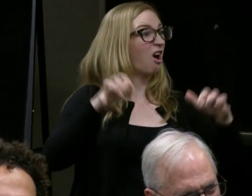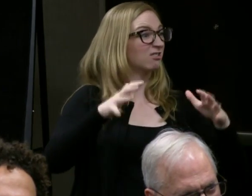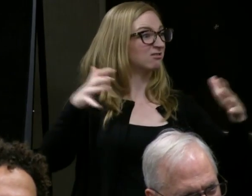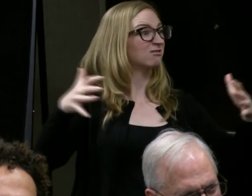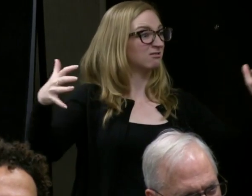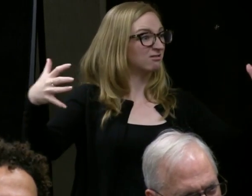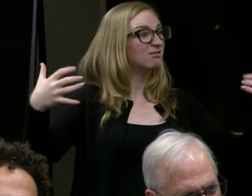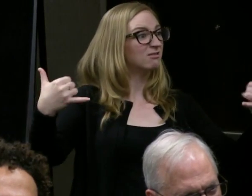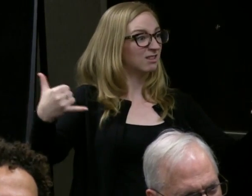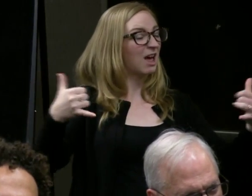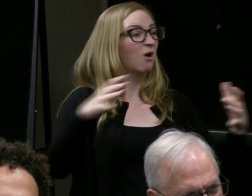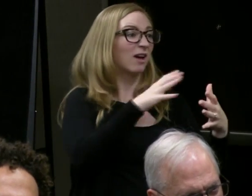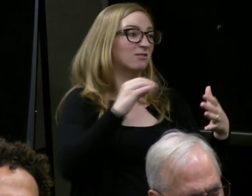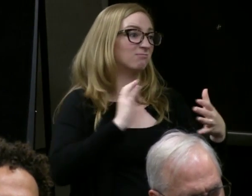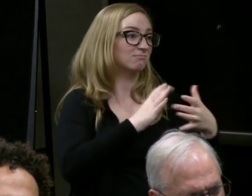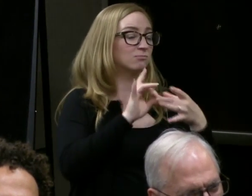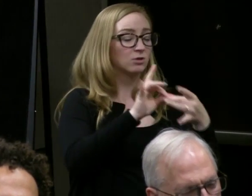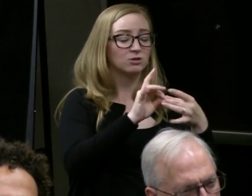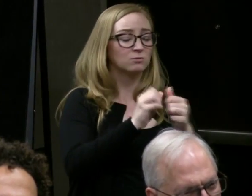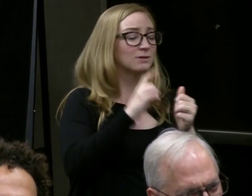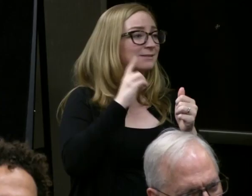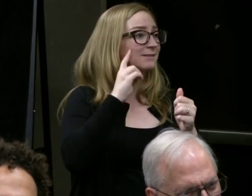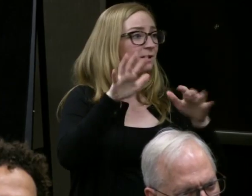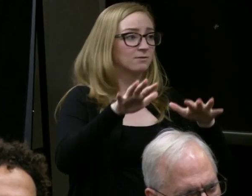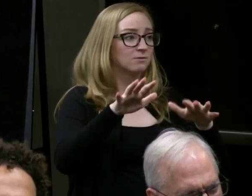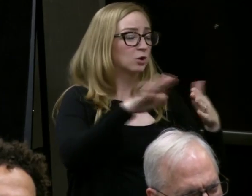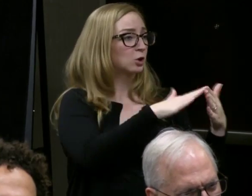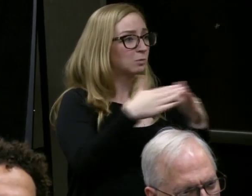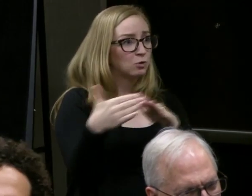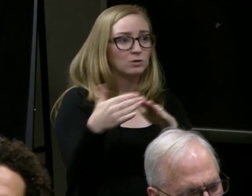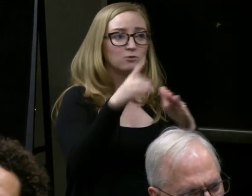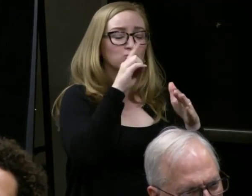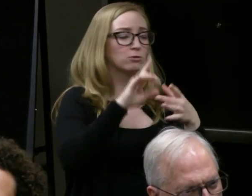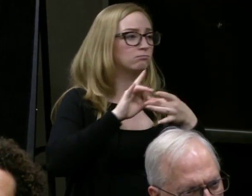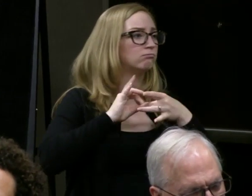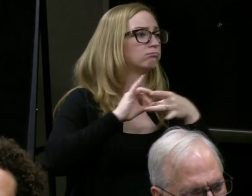and our relationship with the deaf community has continued to increase over time.